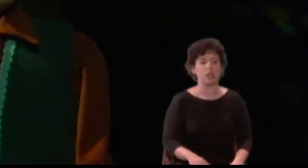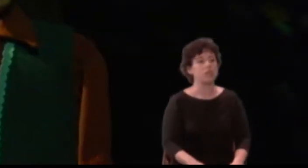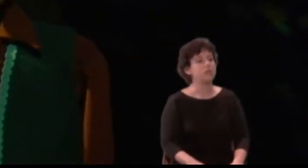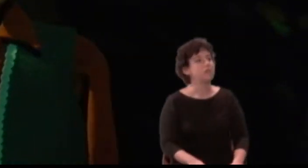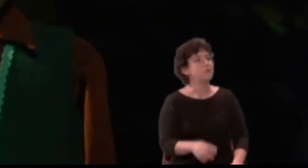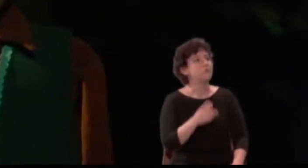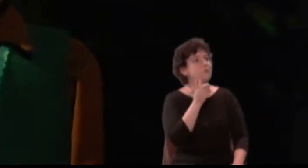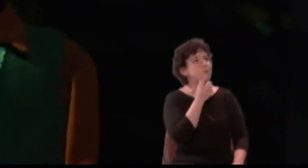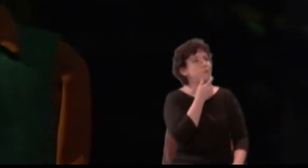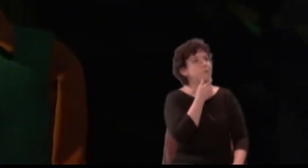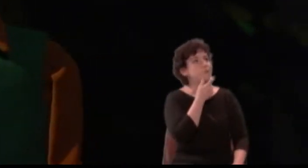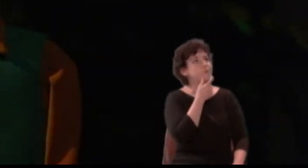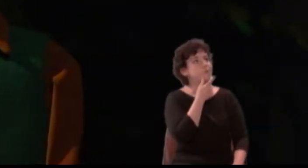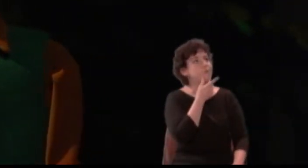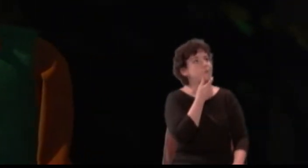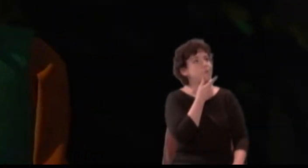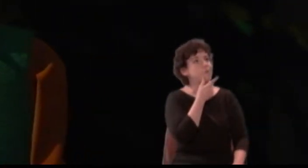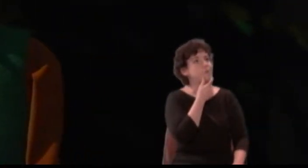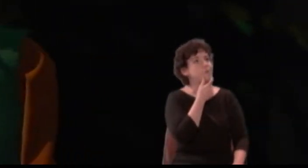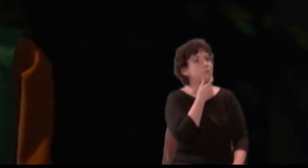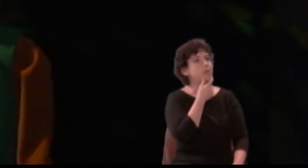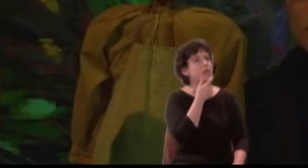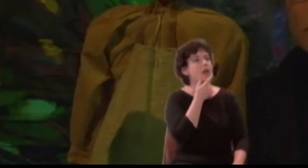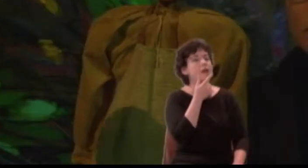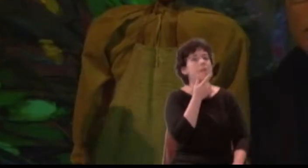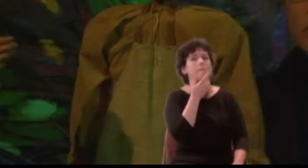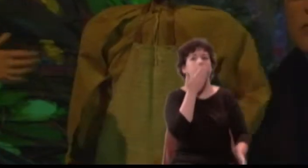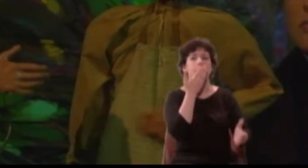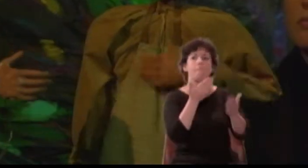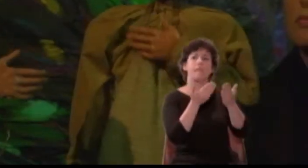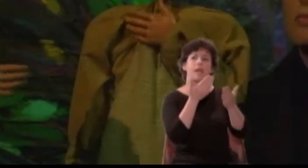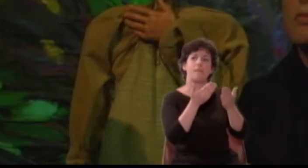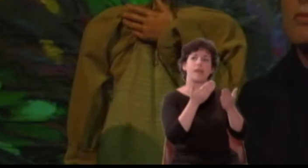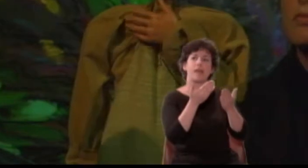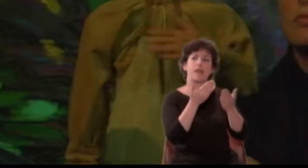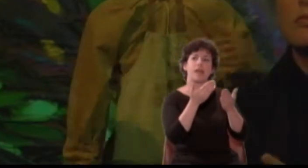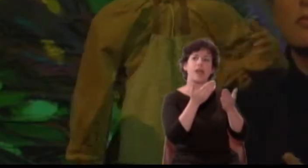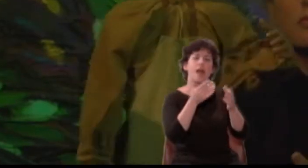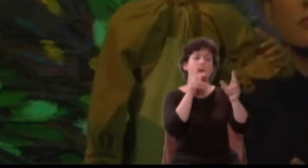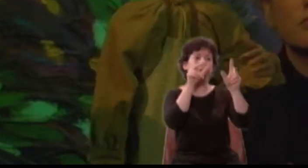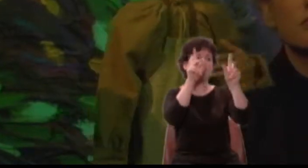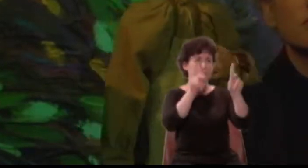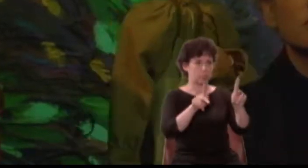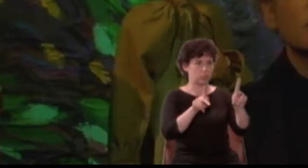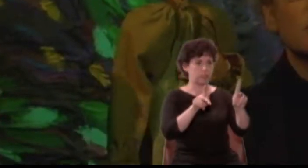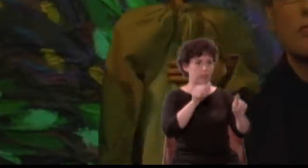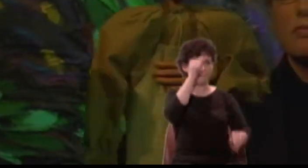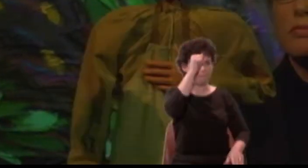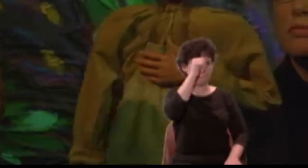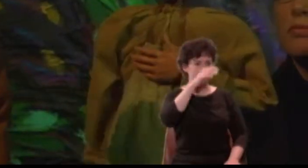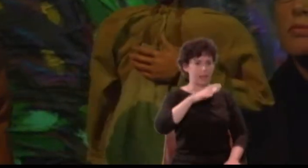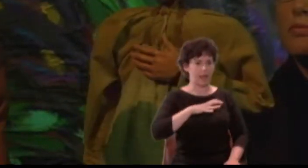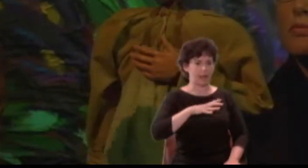Bottom: Some man or other must present Wall,